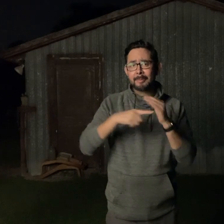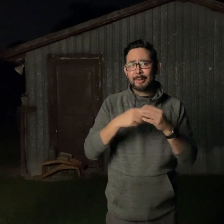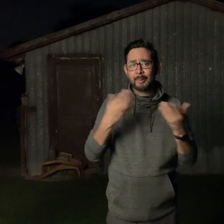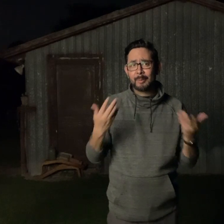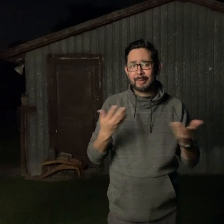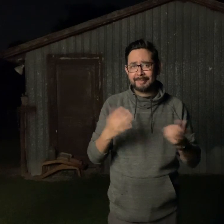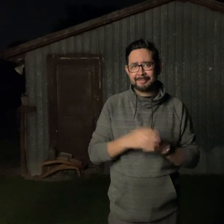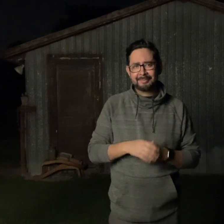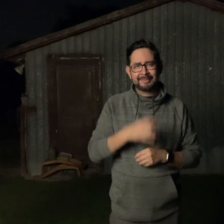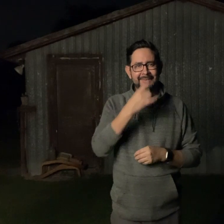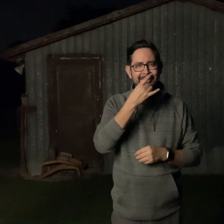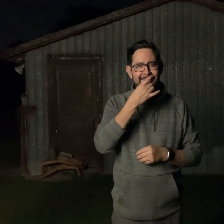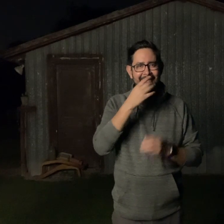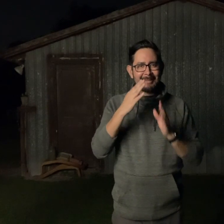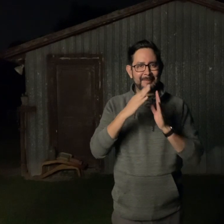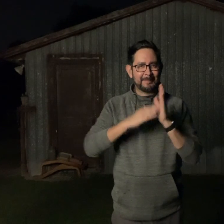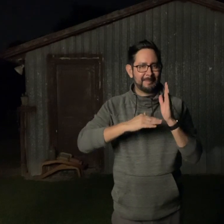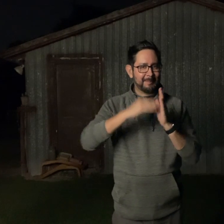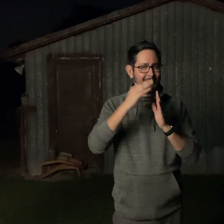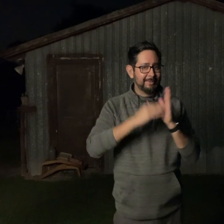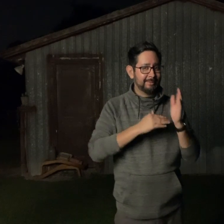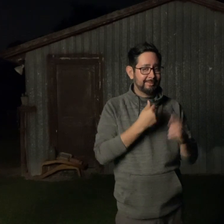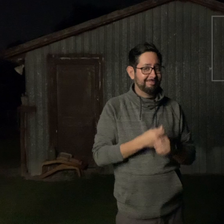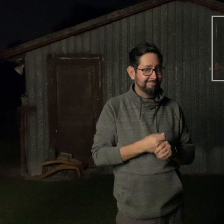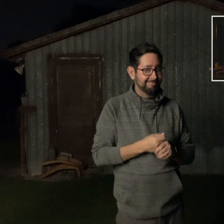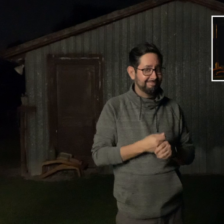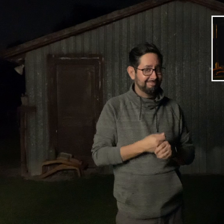Today's topic that I want to talk about is called "Light Painting."